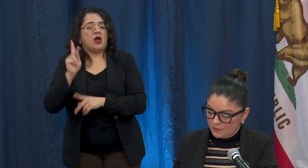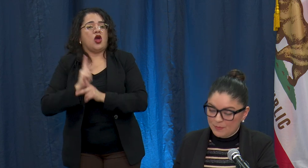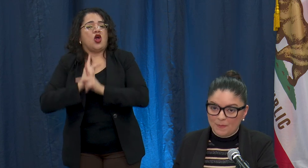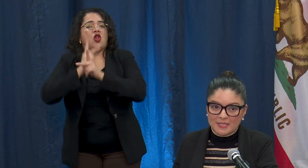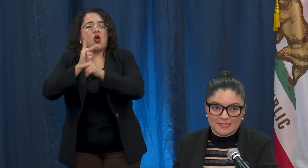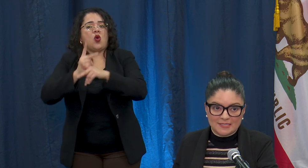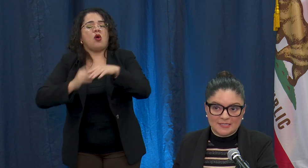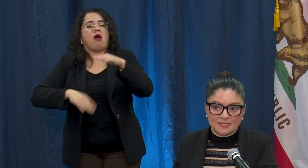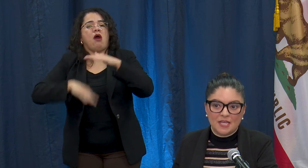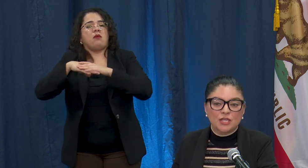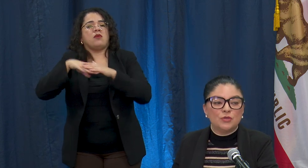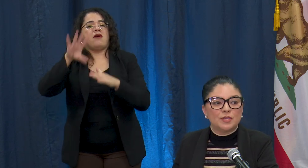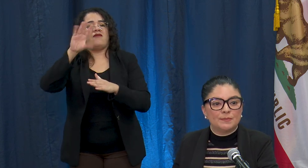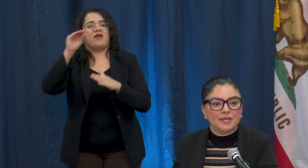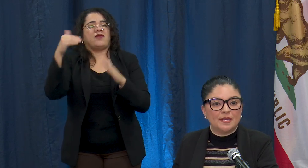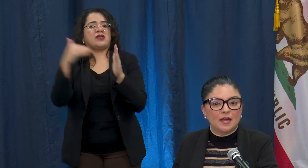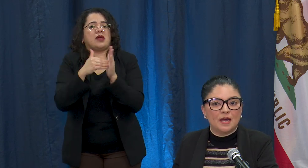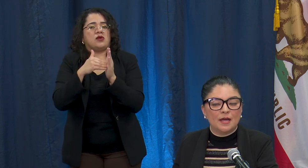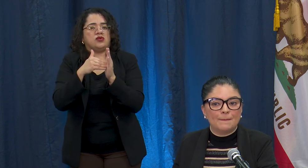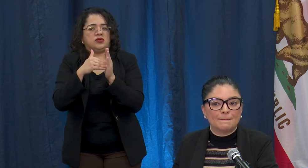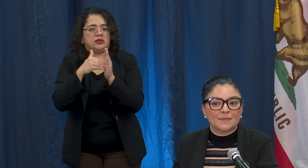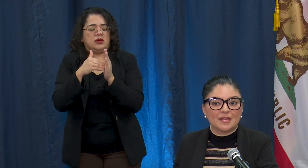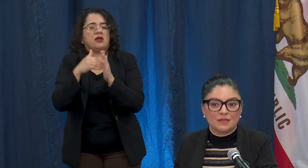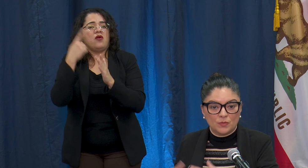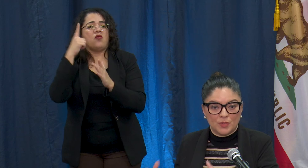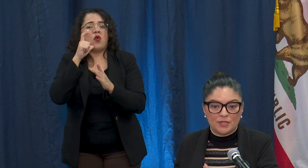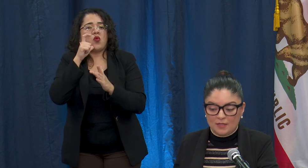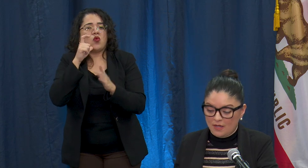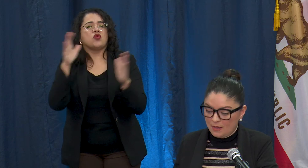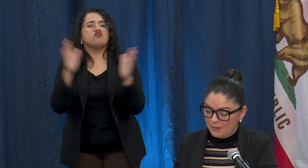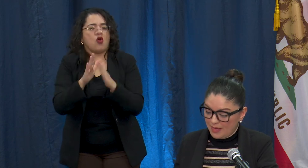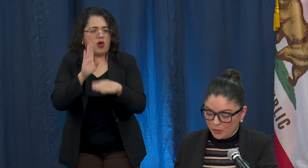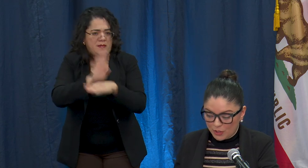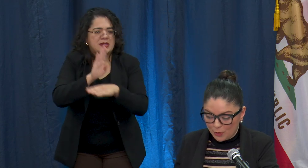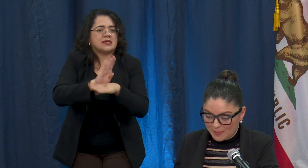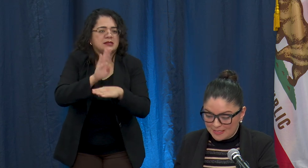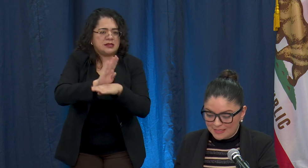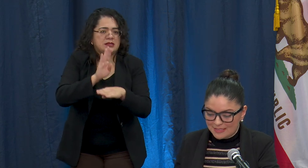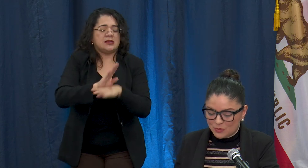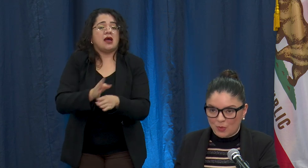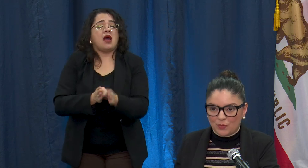for small businesses. You can be within a minority owned businesses, thats what we're